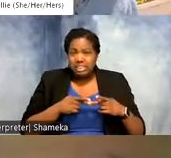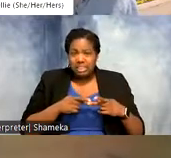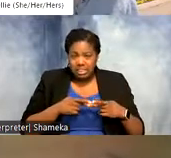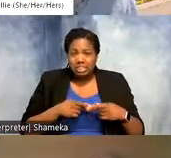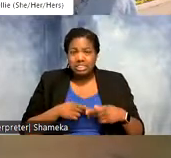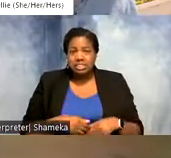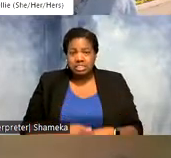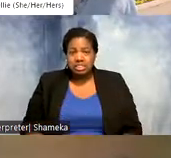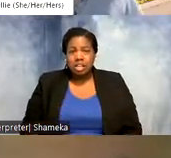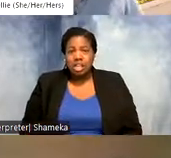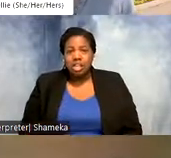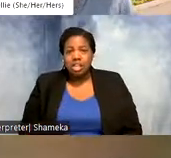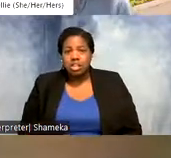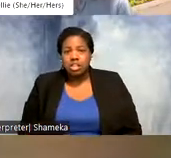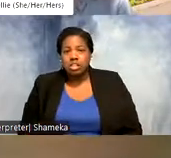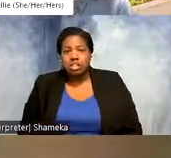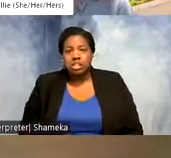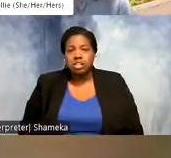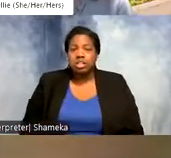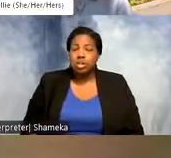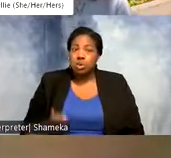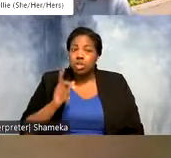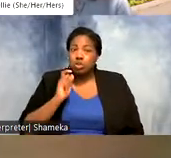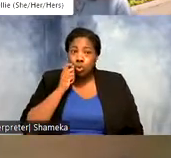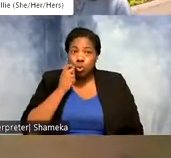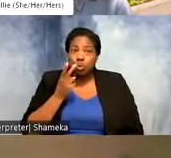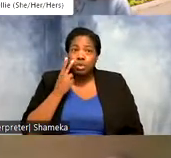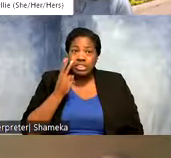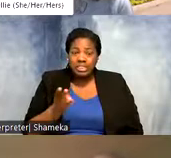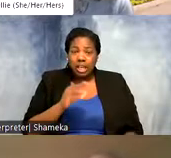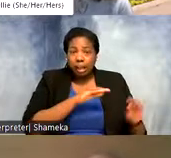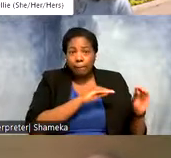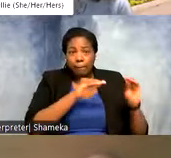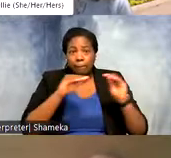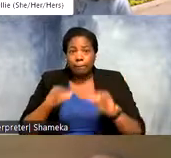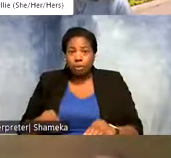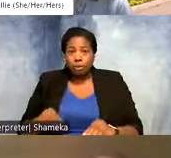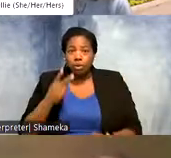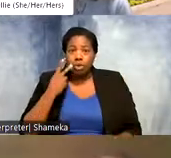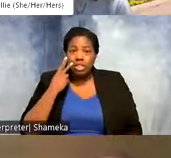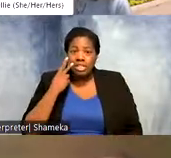areas, but it's really neat. We can see where this bird is going. We can also see if you look to